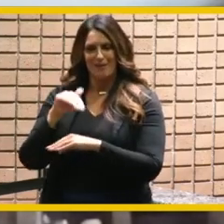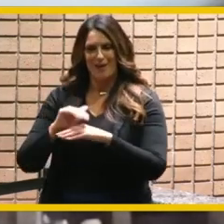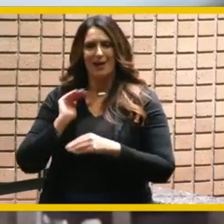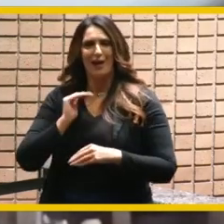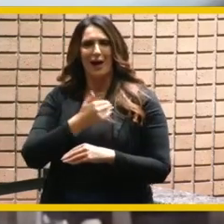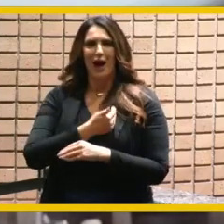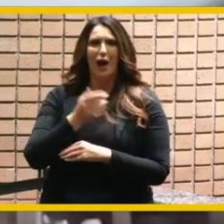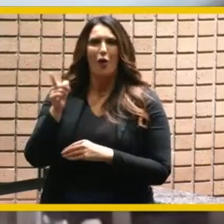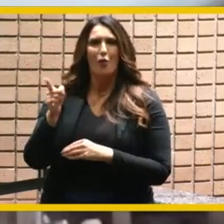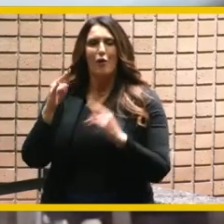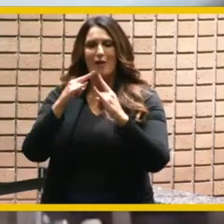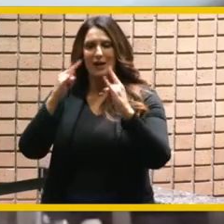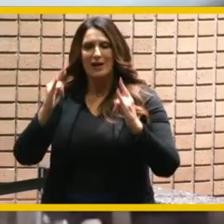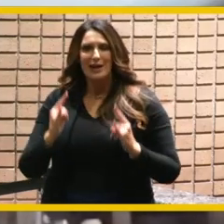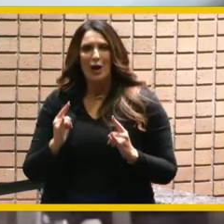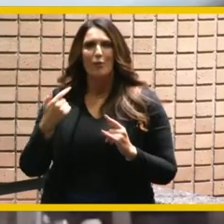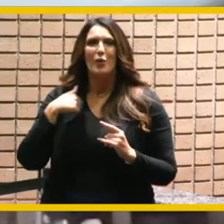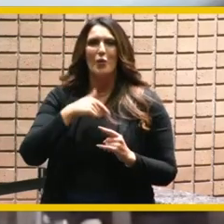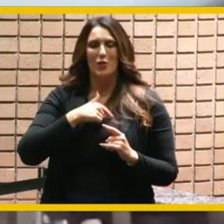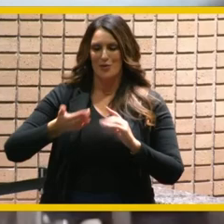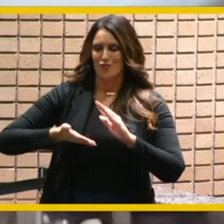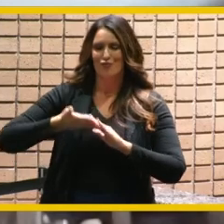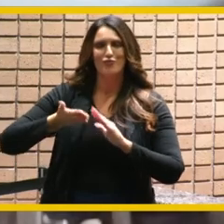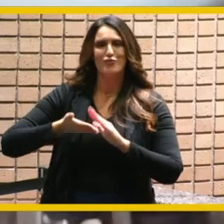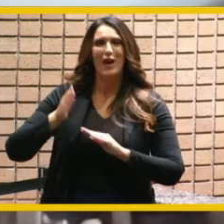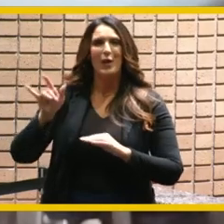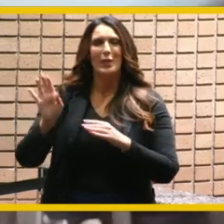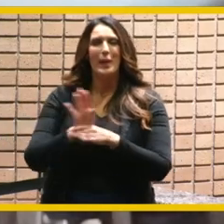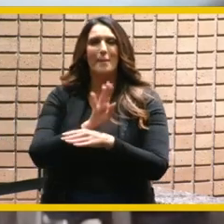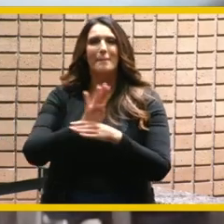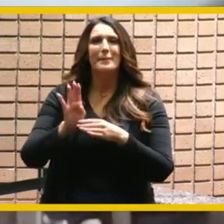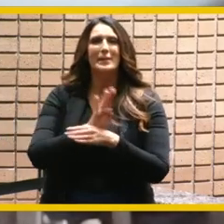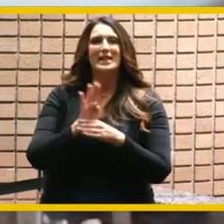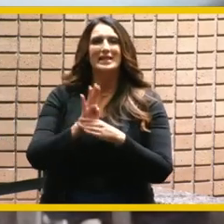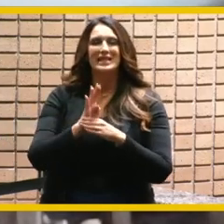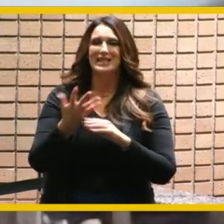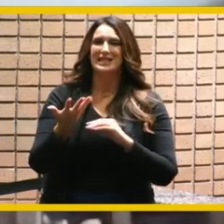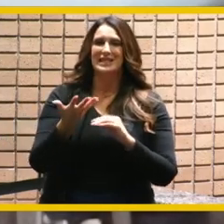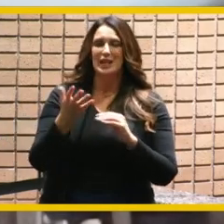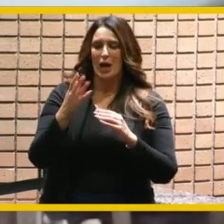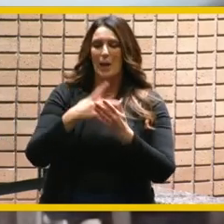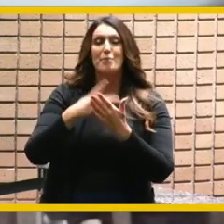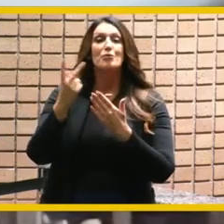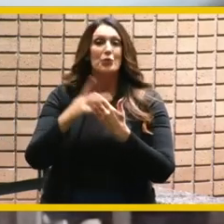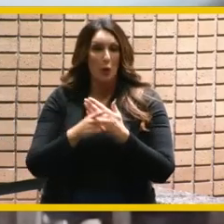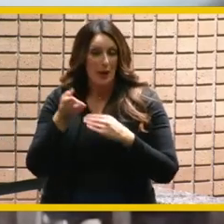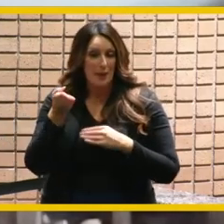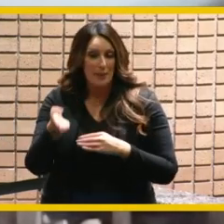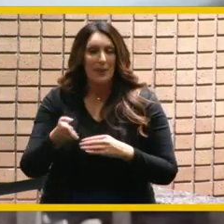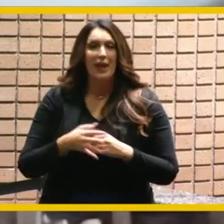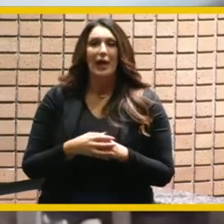with will ferguson we also ran the business simulation program and that gave me um a lot of